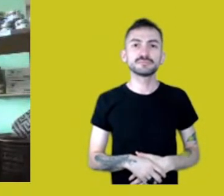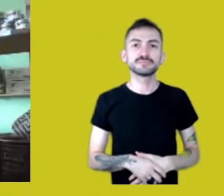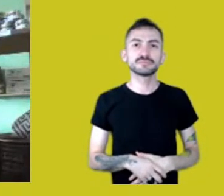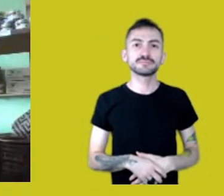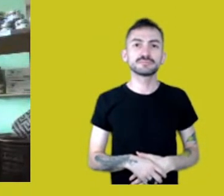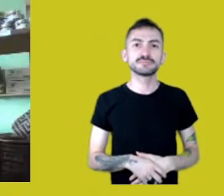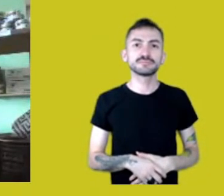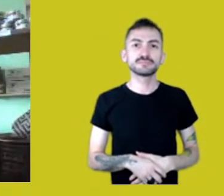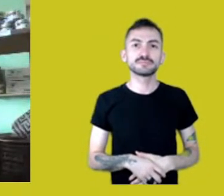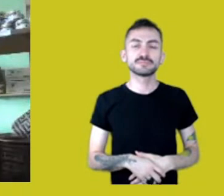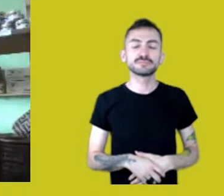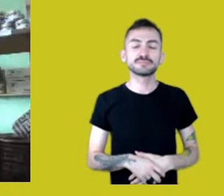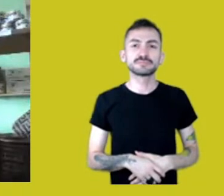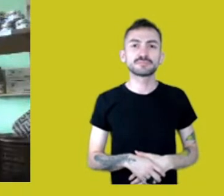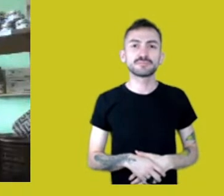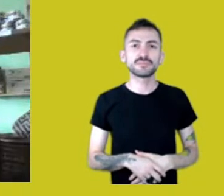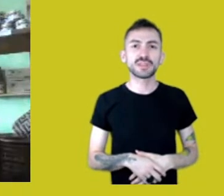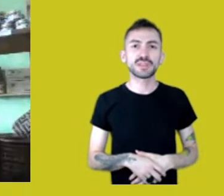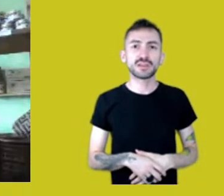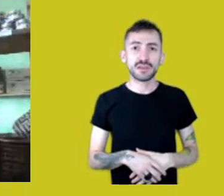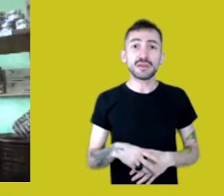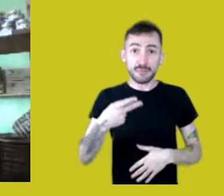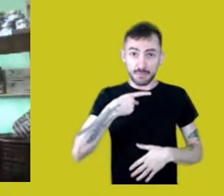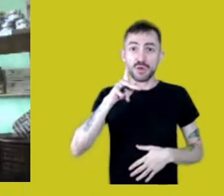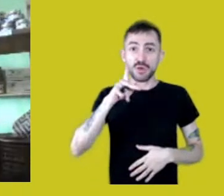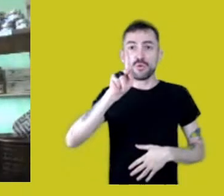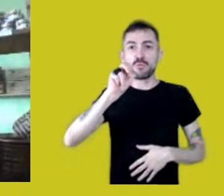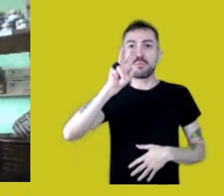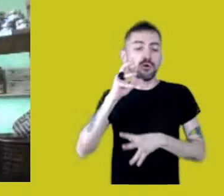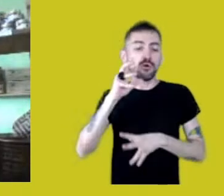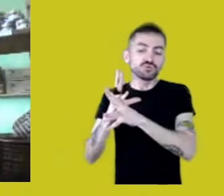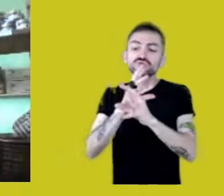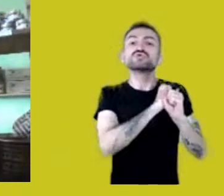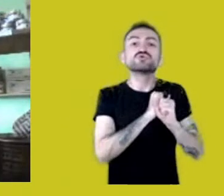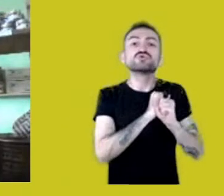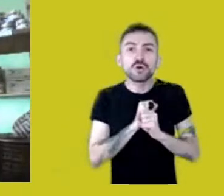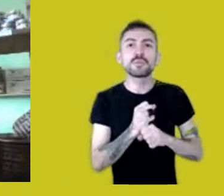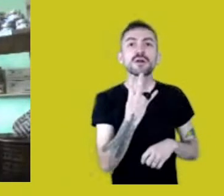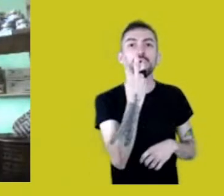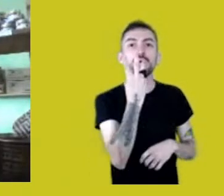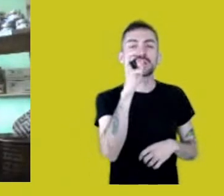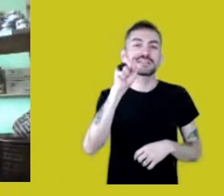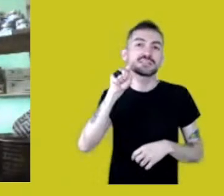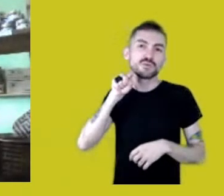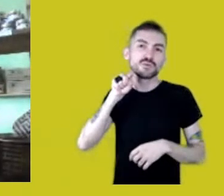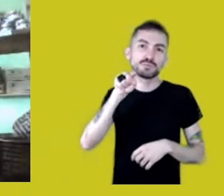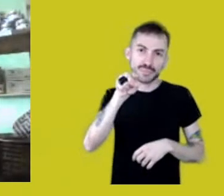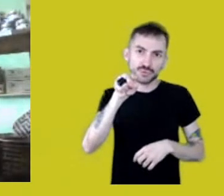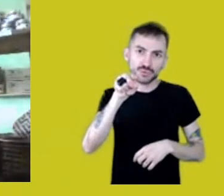My nation has 45,000 souls. We’re spread over four States